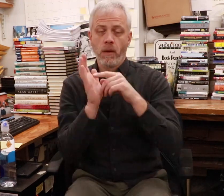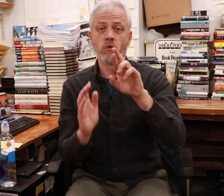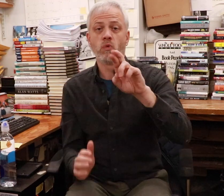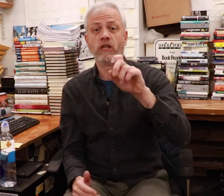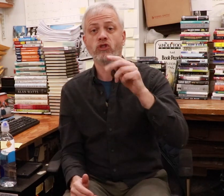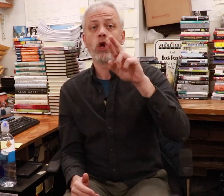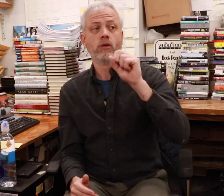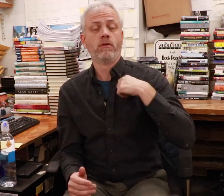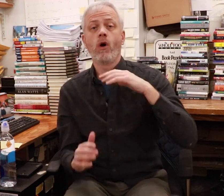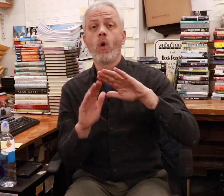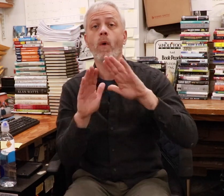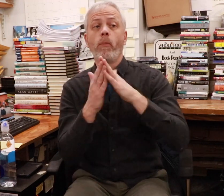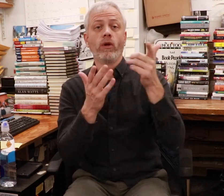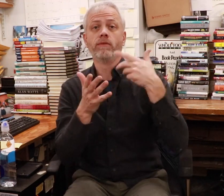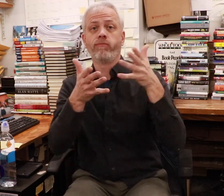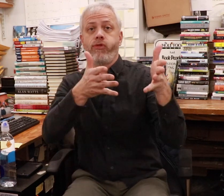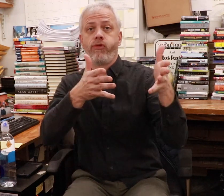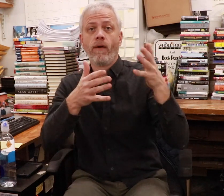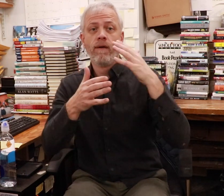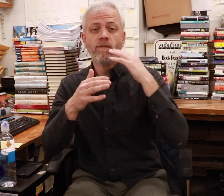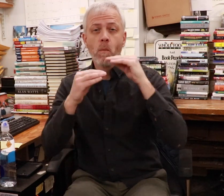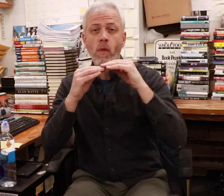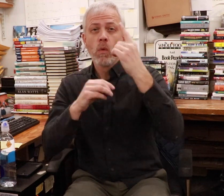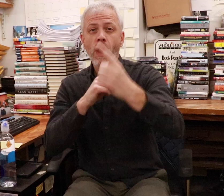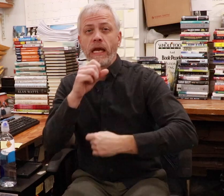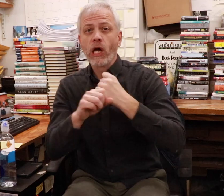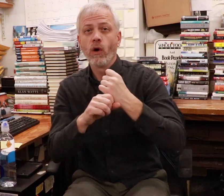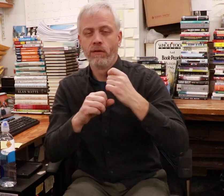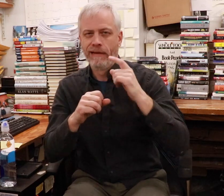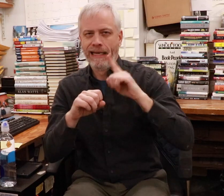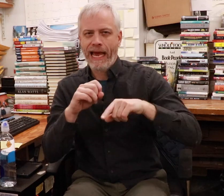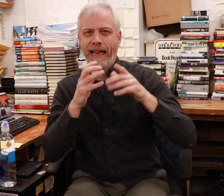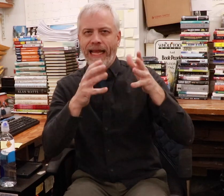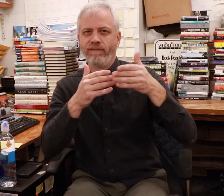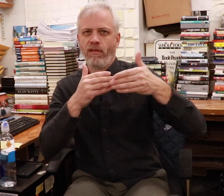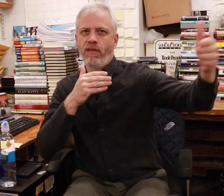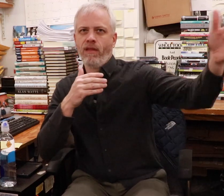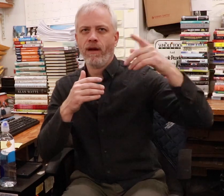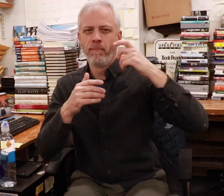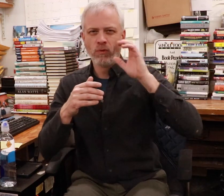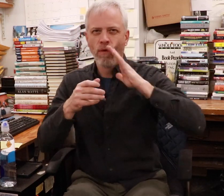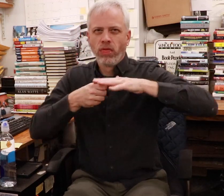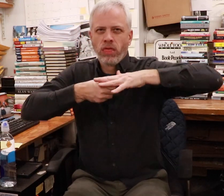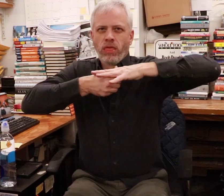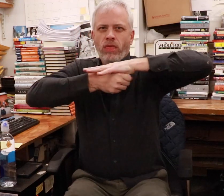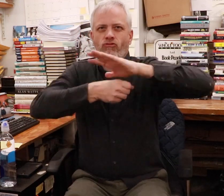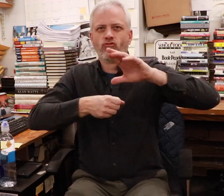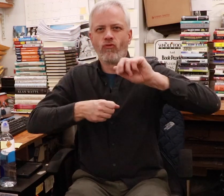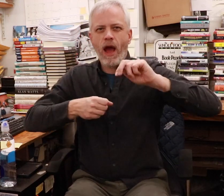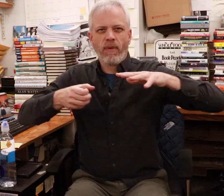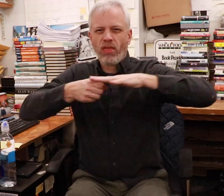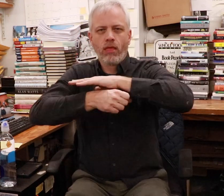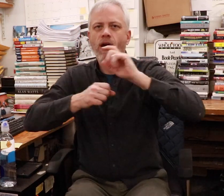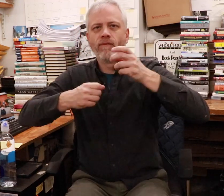Basically, if there are books that have been here for more than a year, we can’t leave them here because it will start piling up and cram our space.